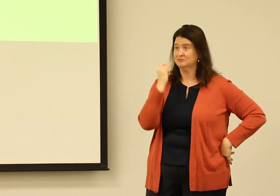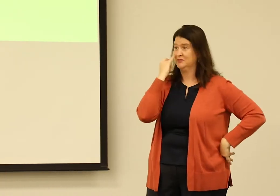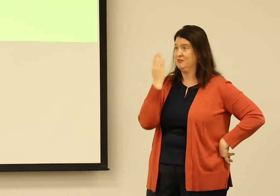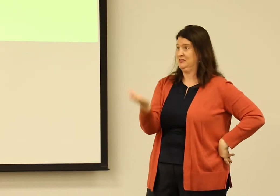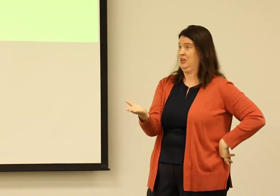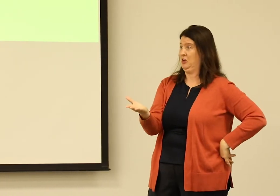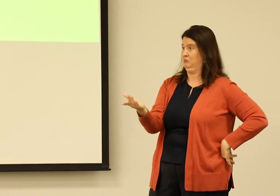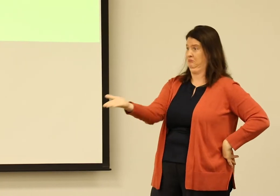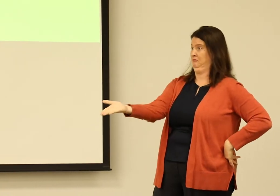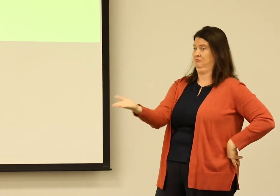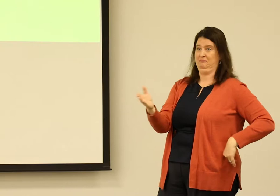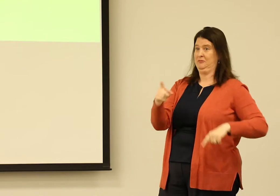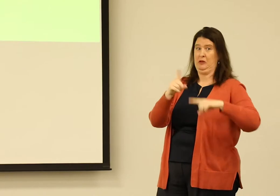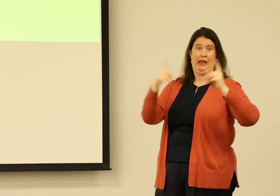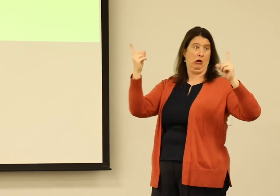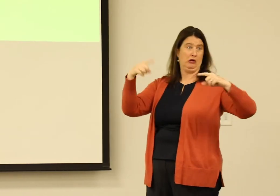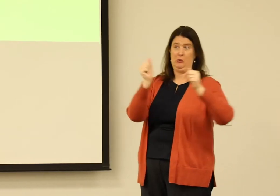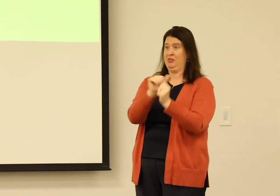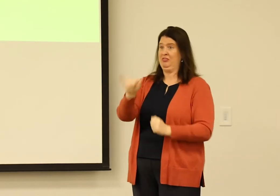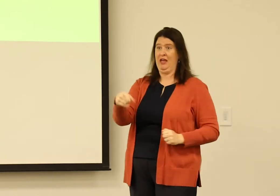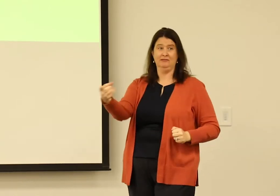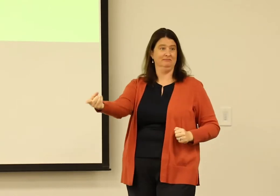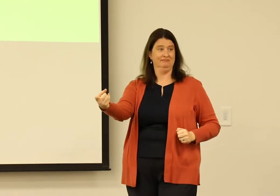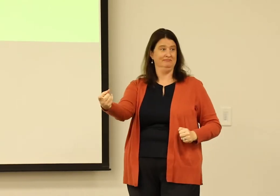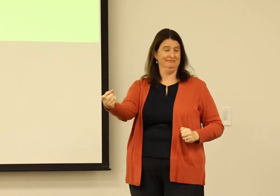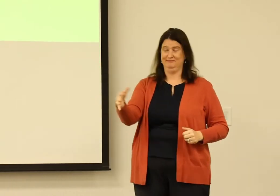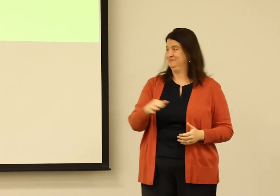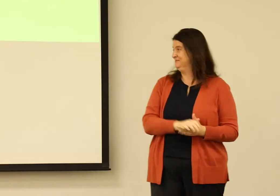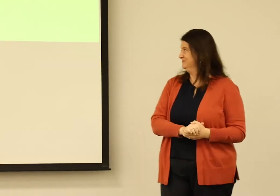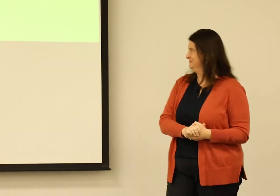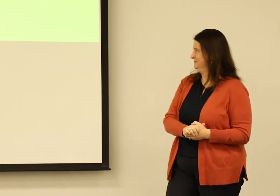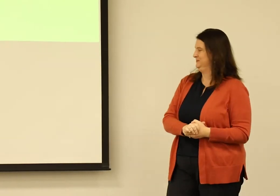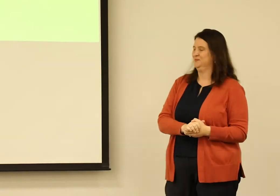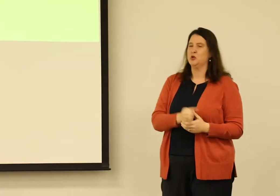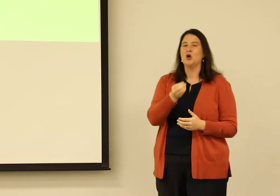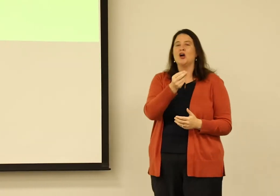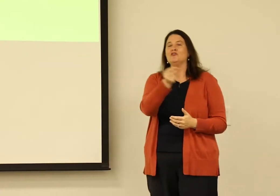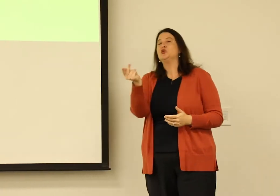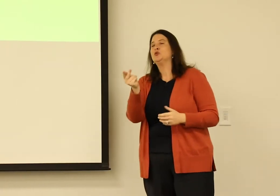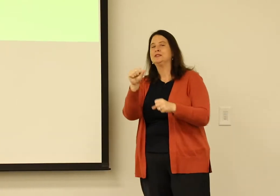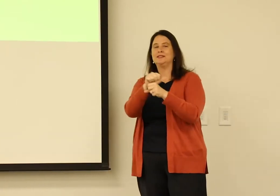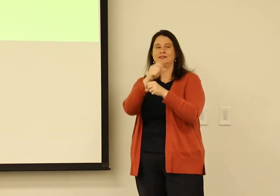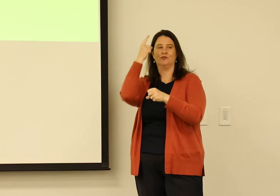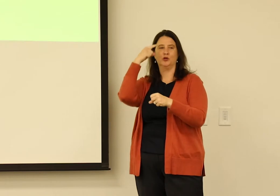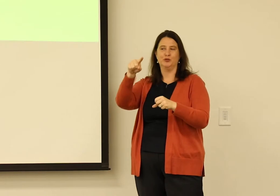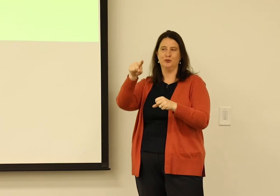And we know if the statistics are there, it's true, right? We can't argue with the statistics. So here are just